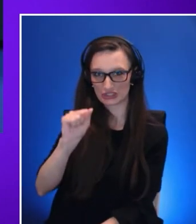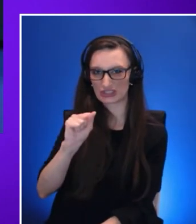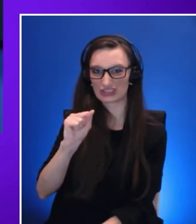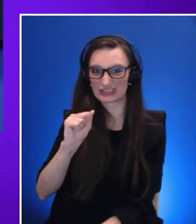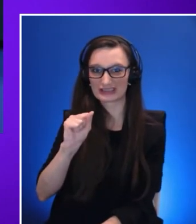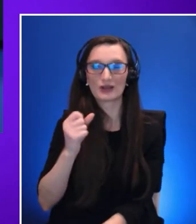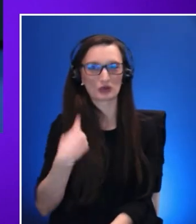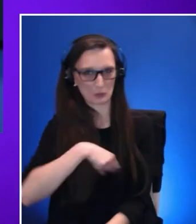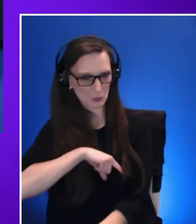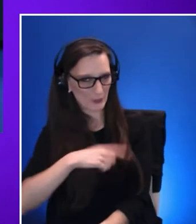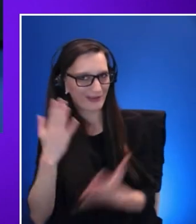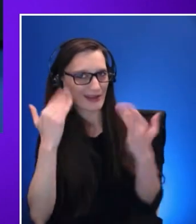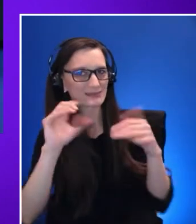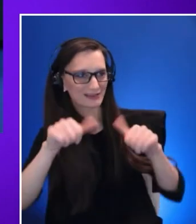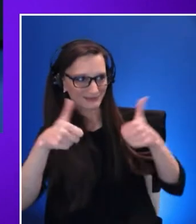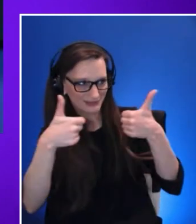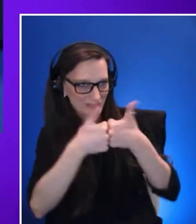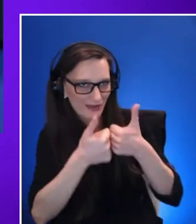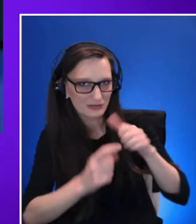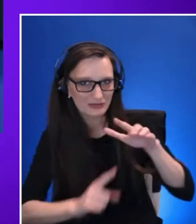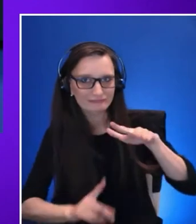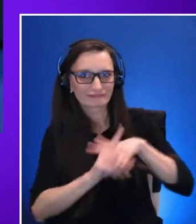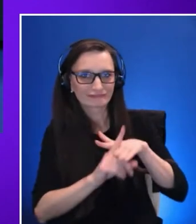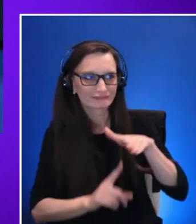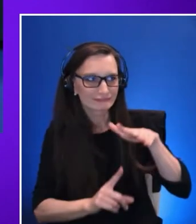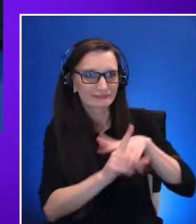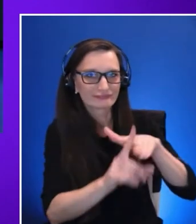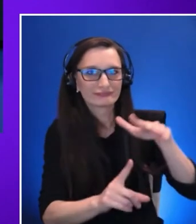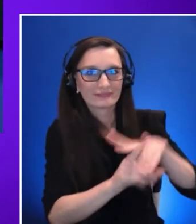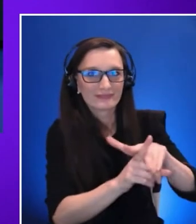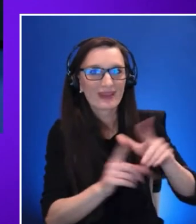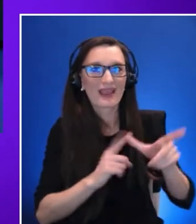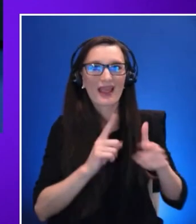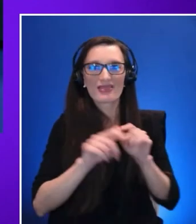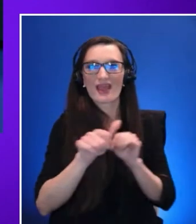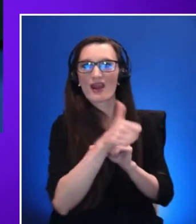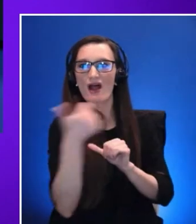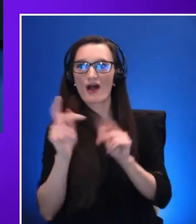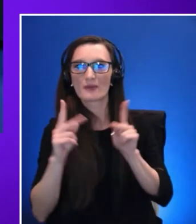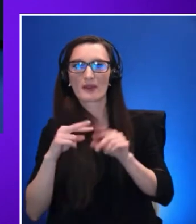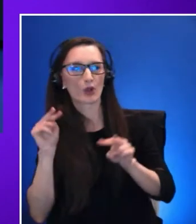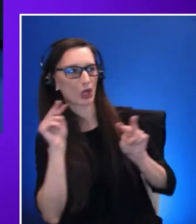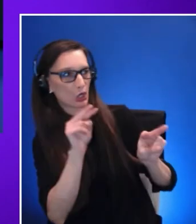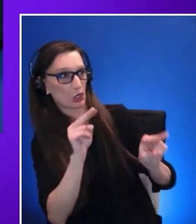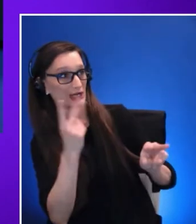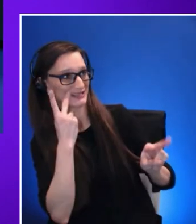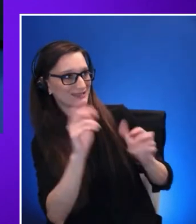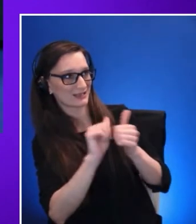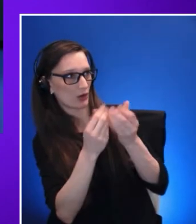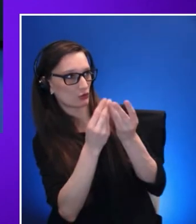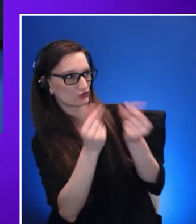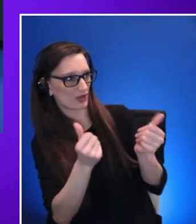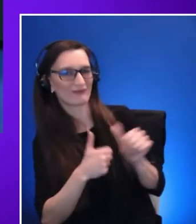that then everyone else can then follow. Those hurdles can be in the form of technology readiness